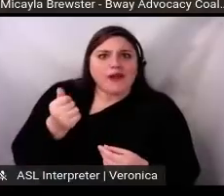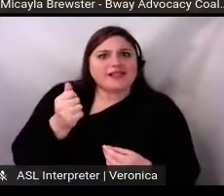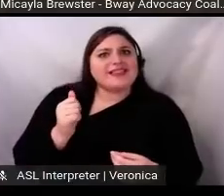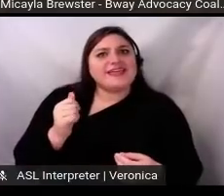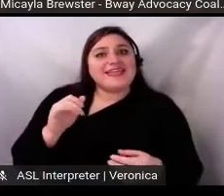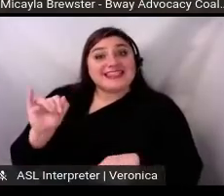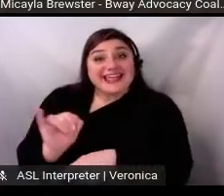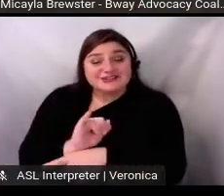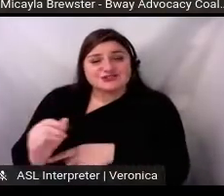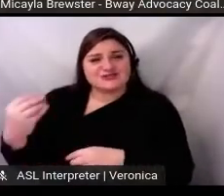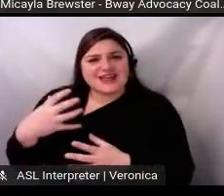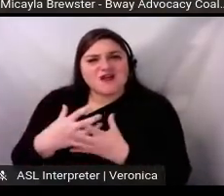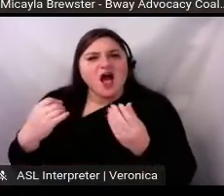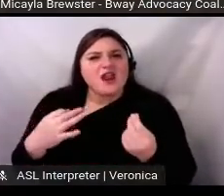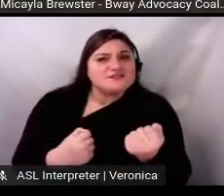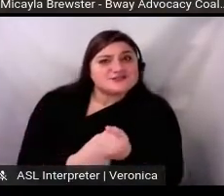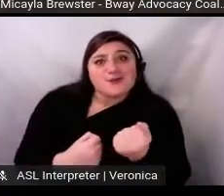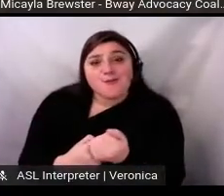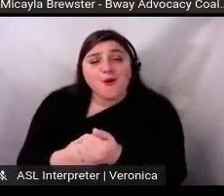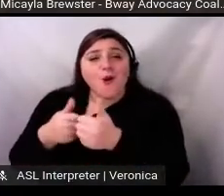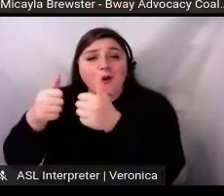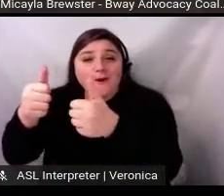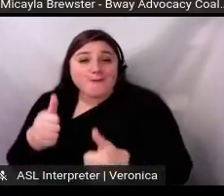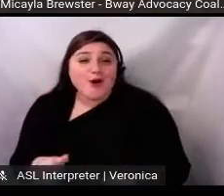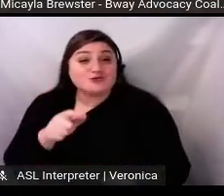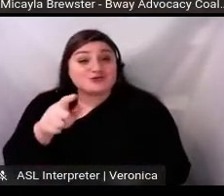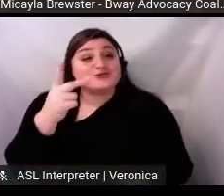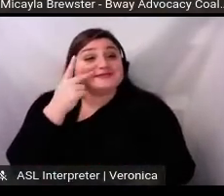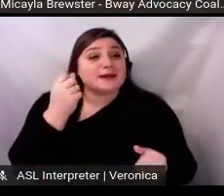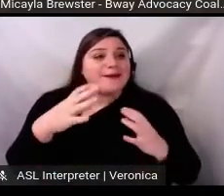Yes, up on the screen now, you can see some headlines from the last